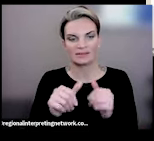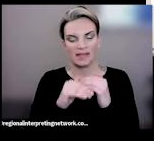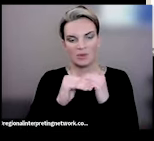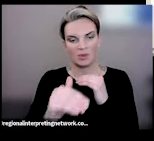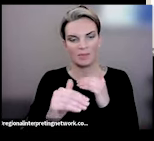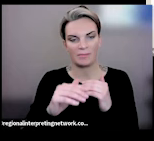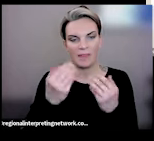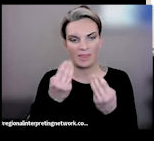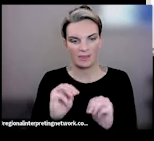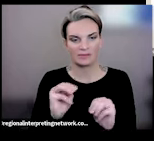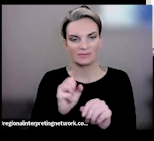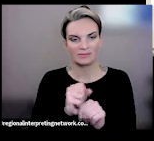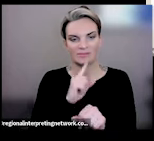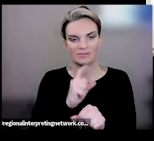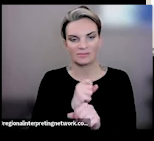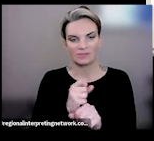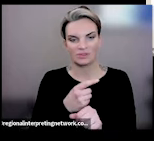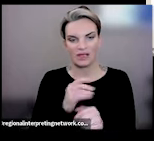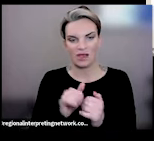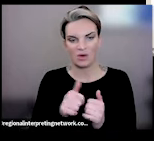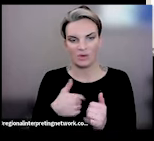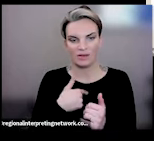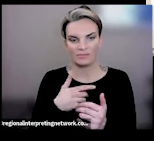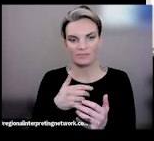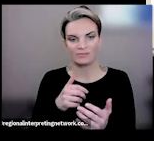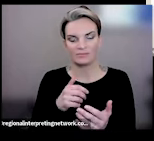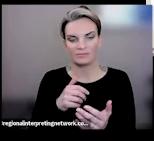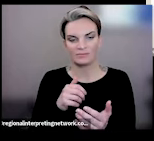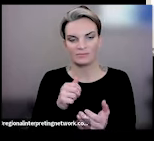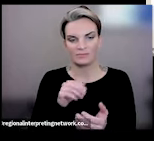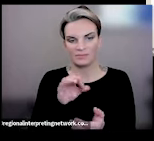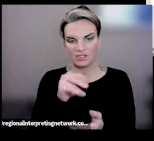define our own food and agricultural methods. So that was a quote. Did you see similar concepts